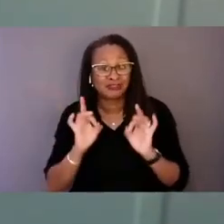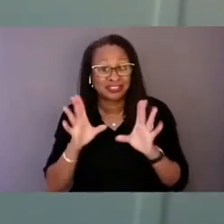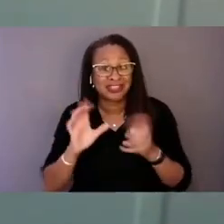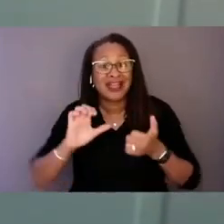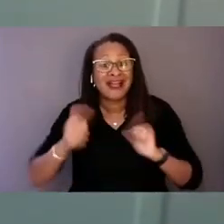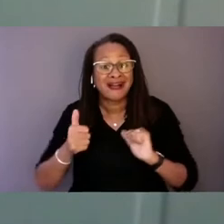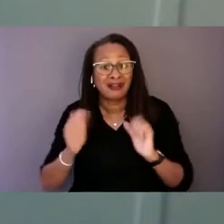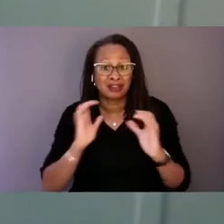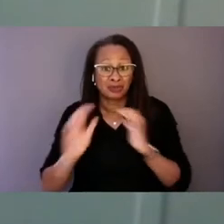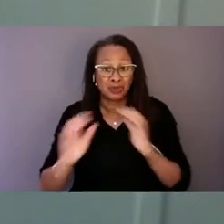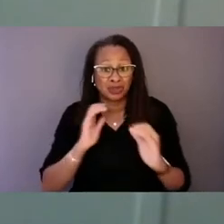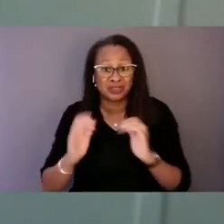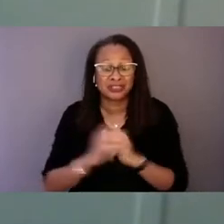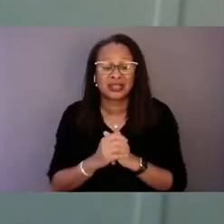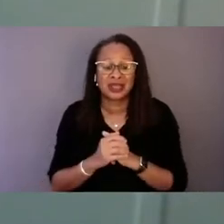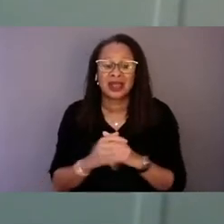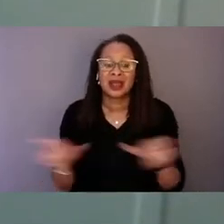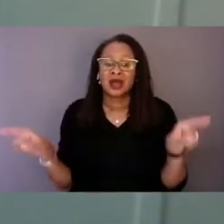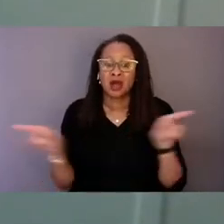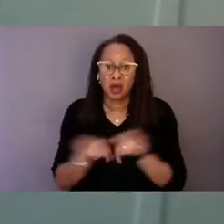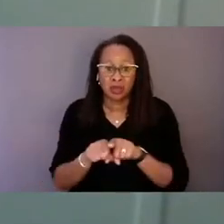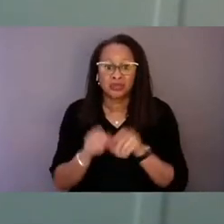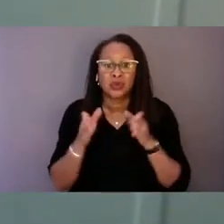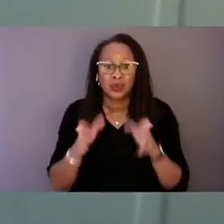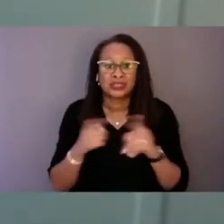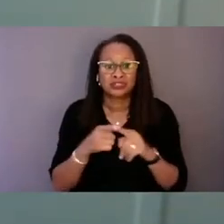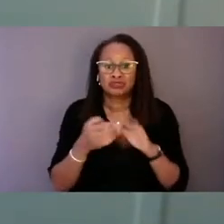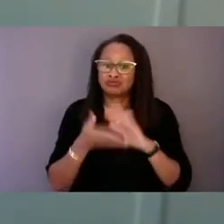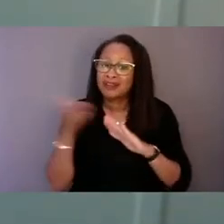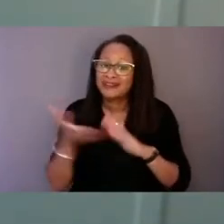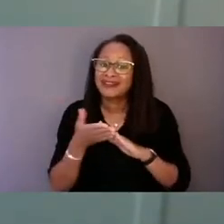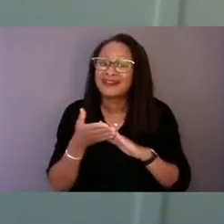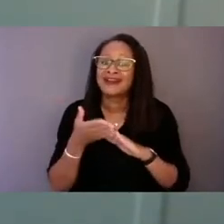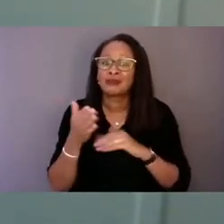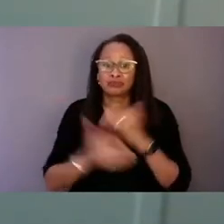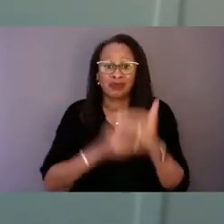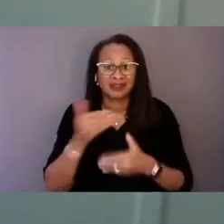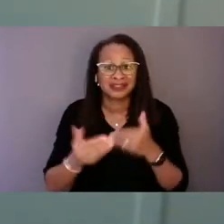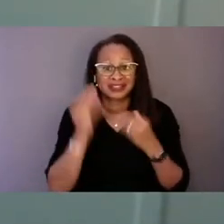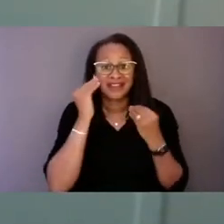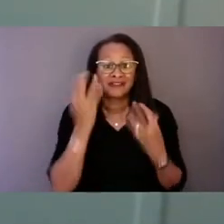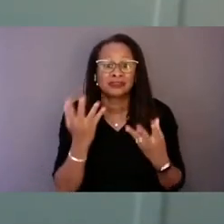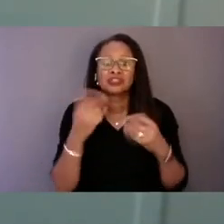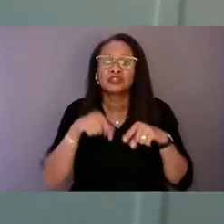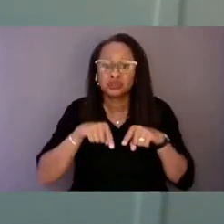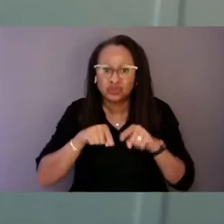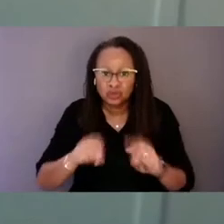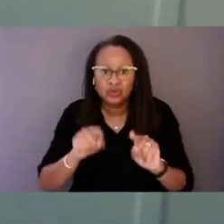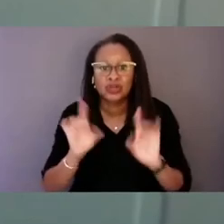as well as ways to regulate and process information while in a crisis.